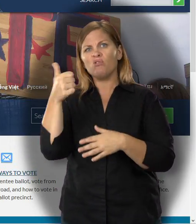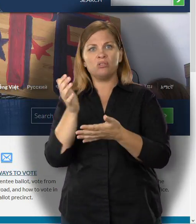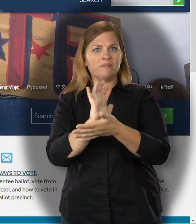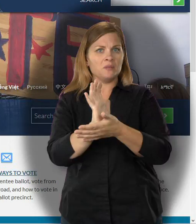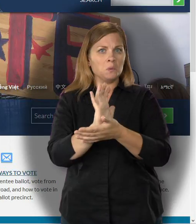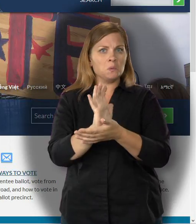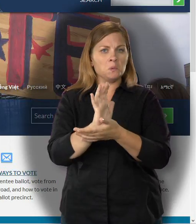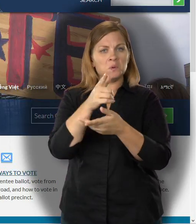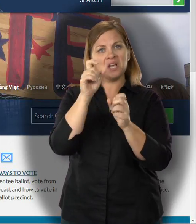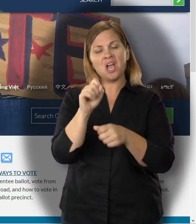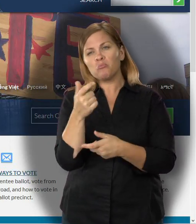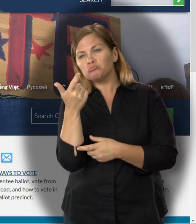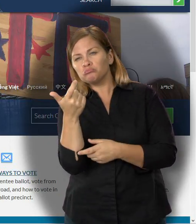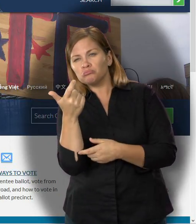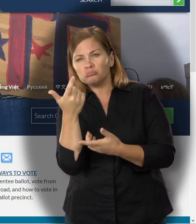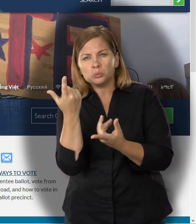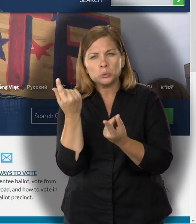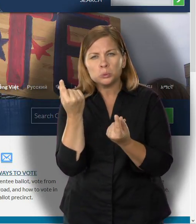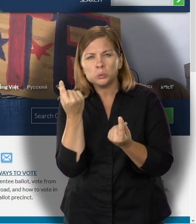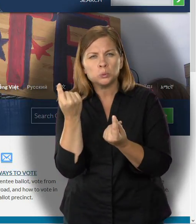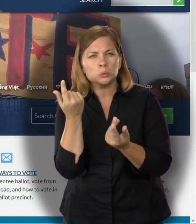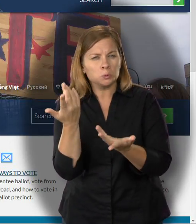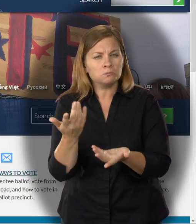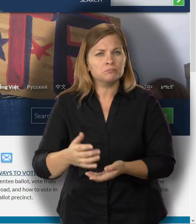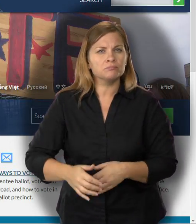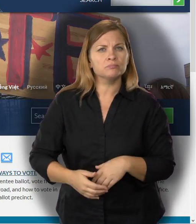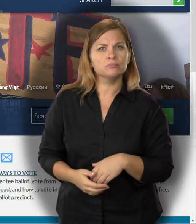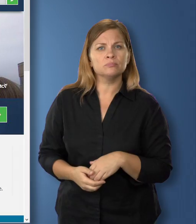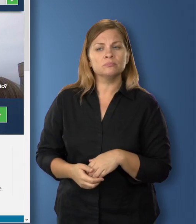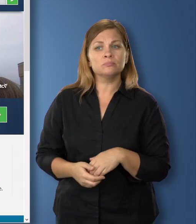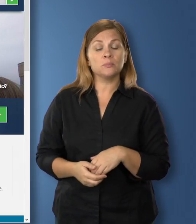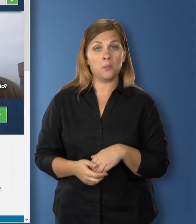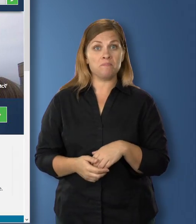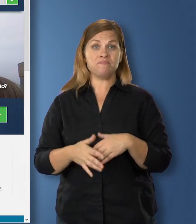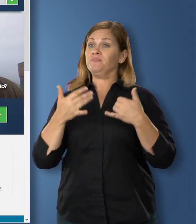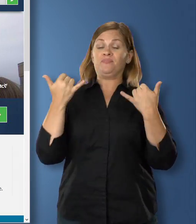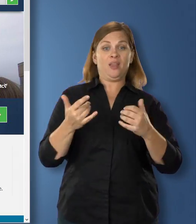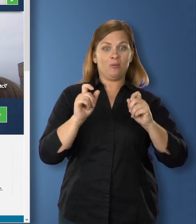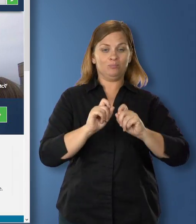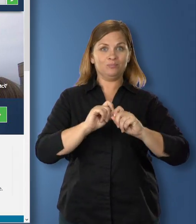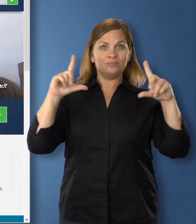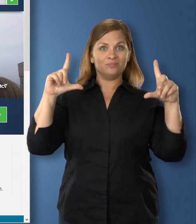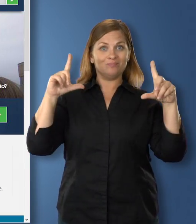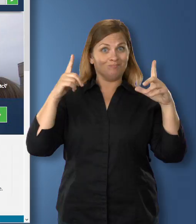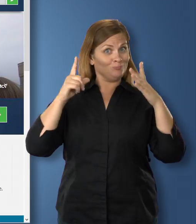Watch another video to find out how. So let's get started.